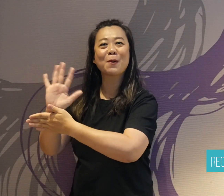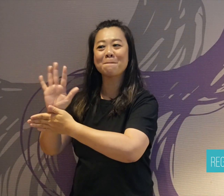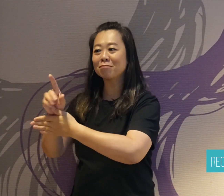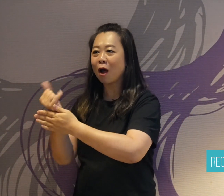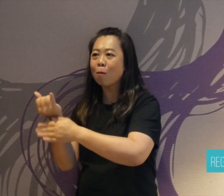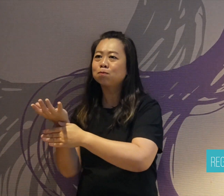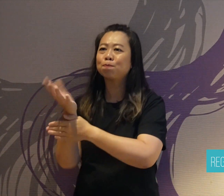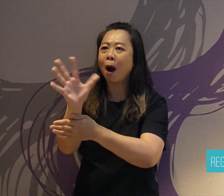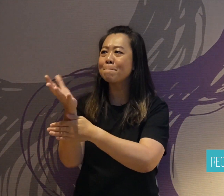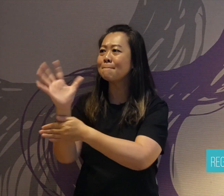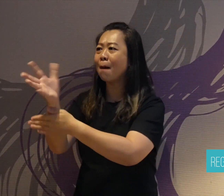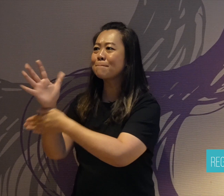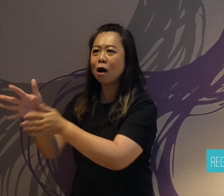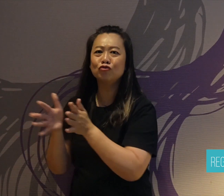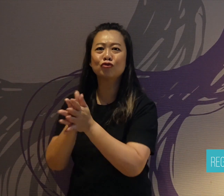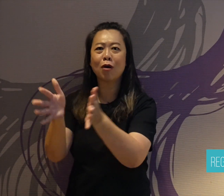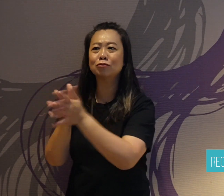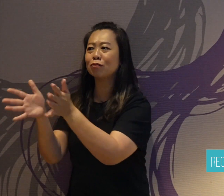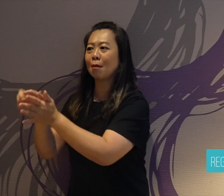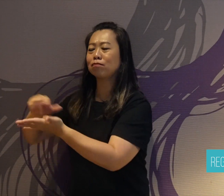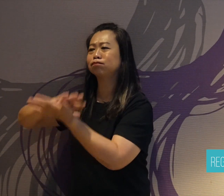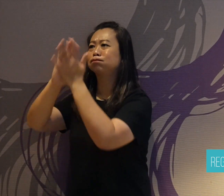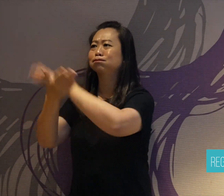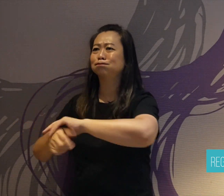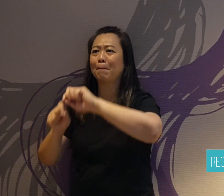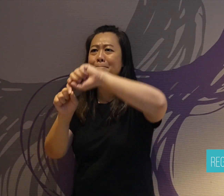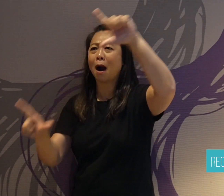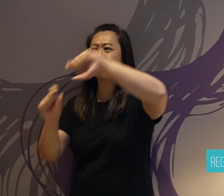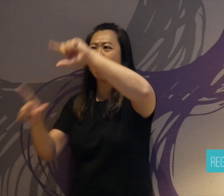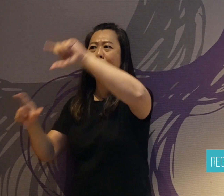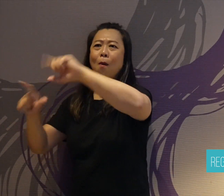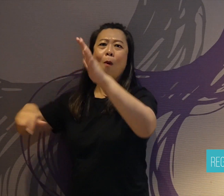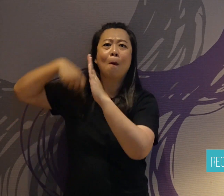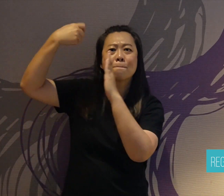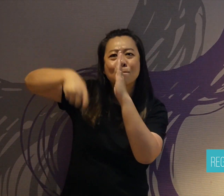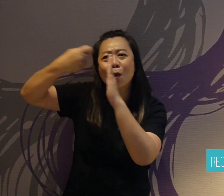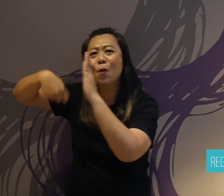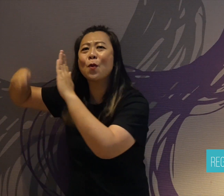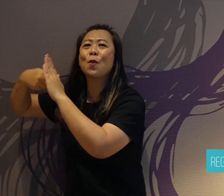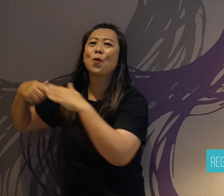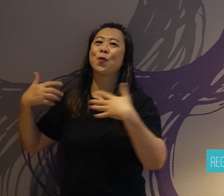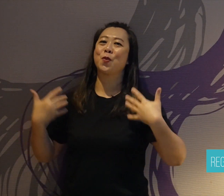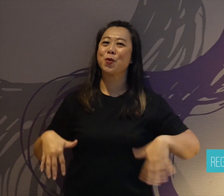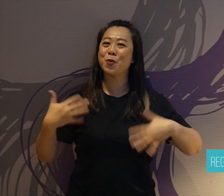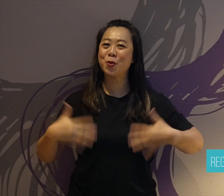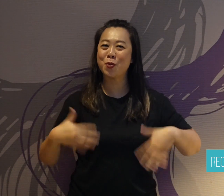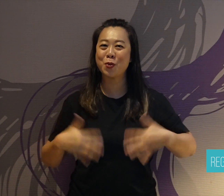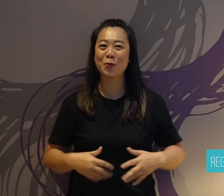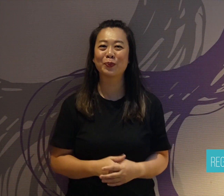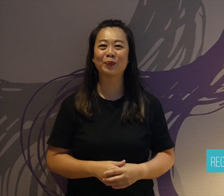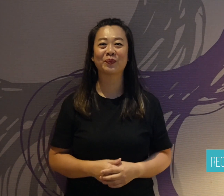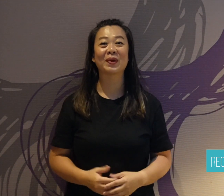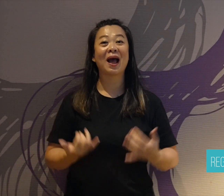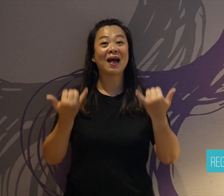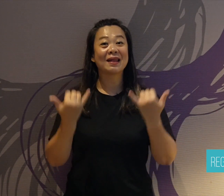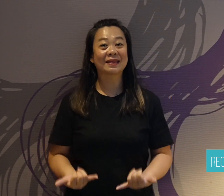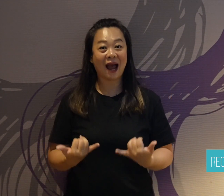Association and represents Asia in the World Federation